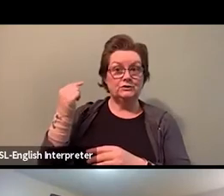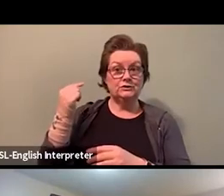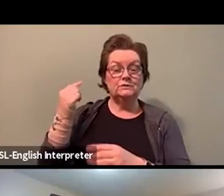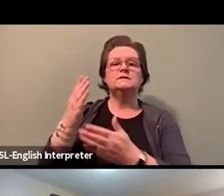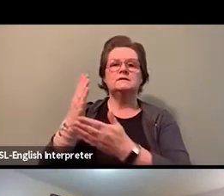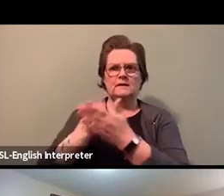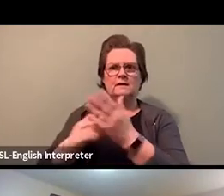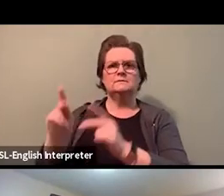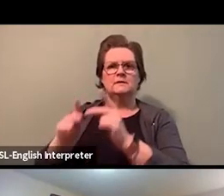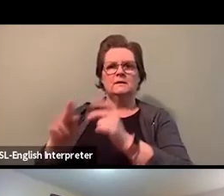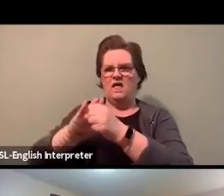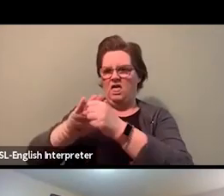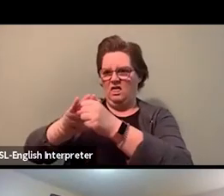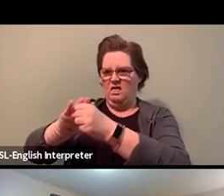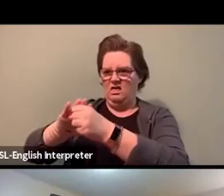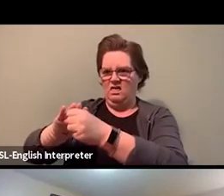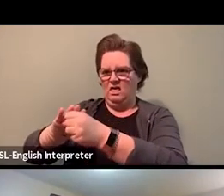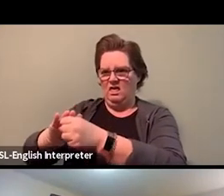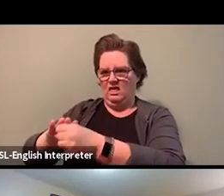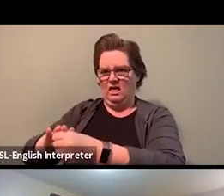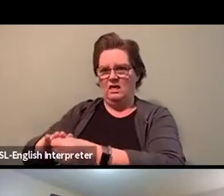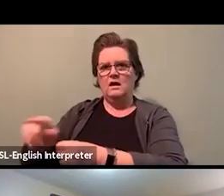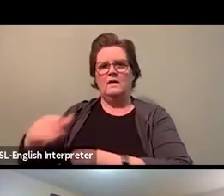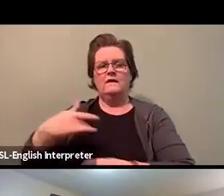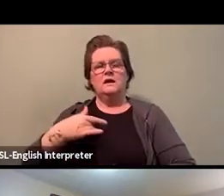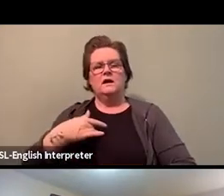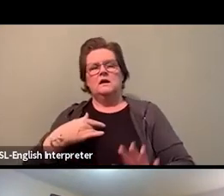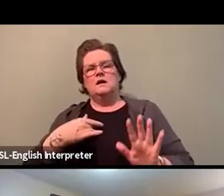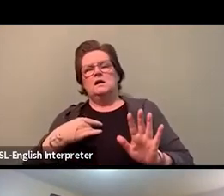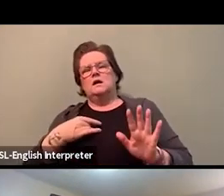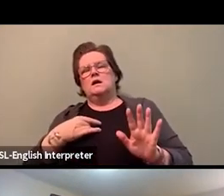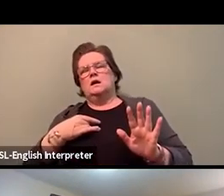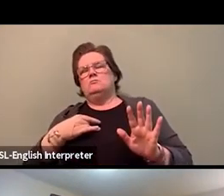to sign a rent repayment arrangement, right?